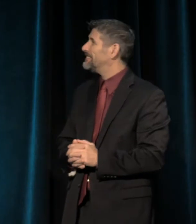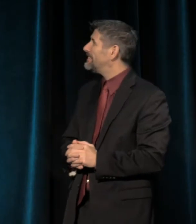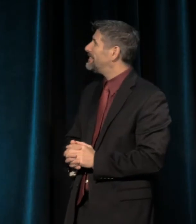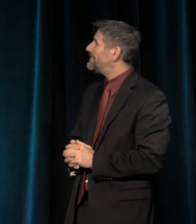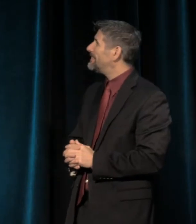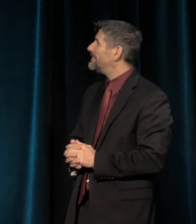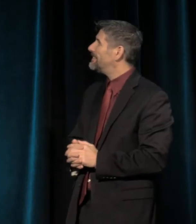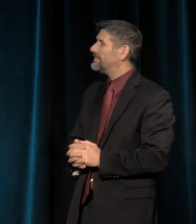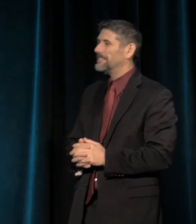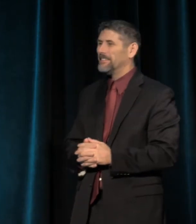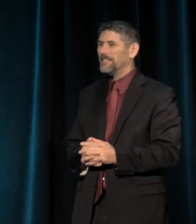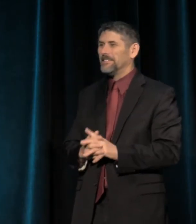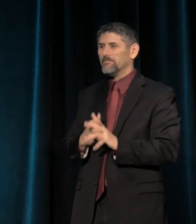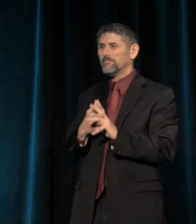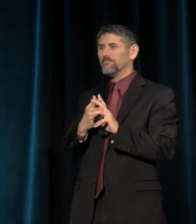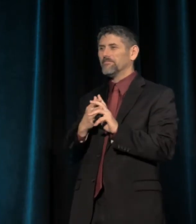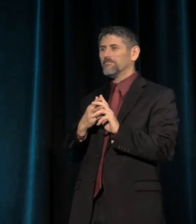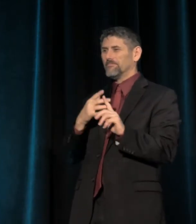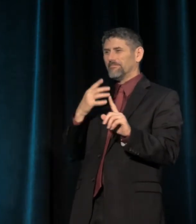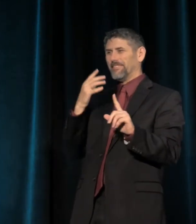And you know, it looks like that.